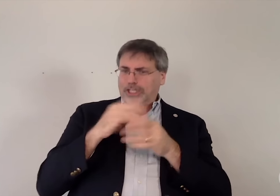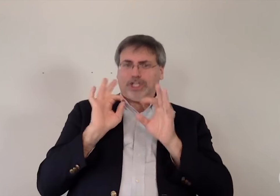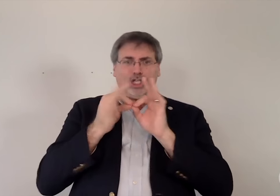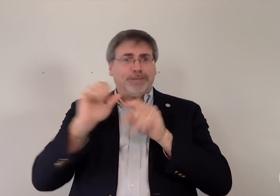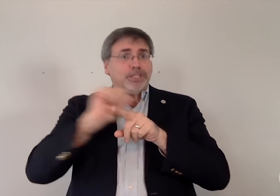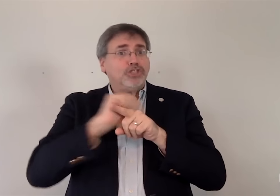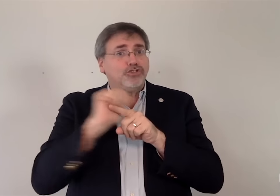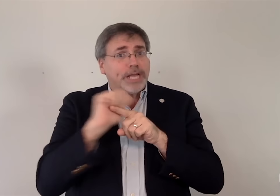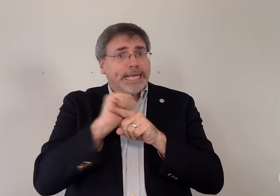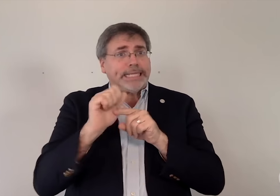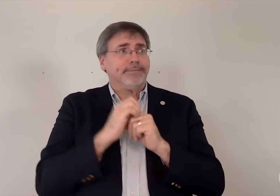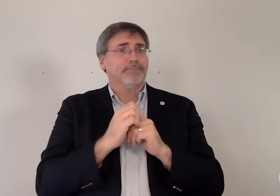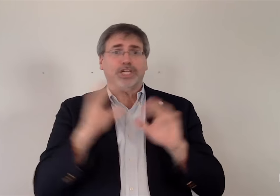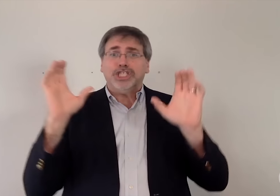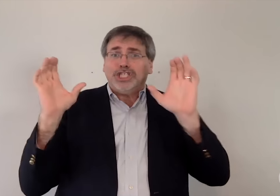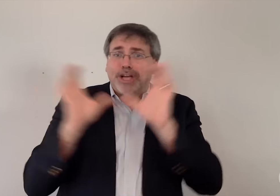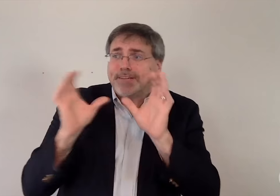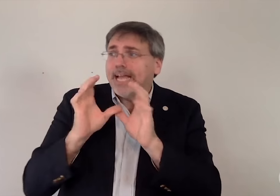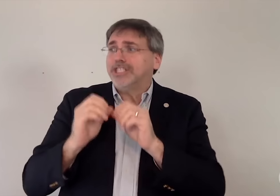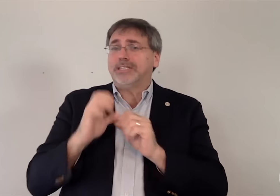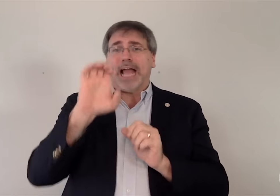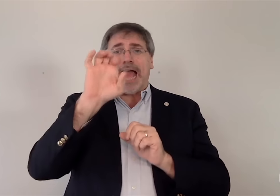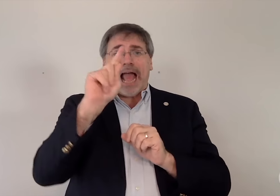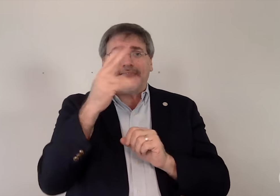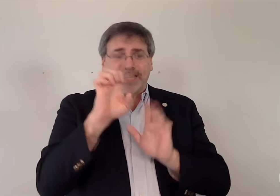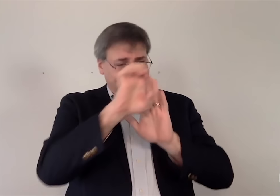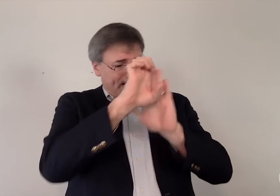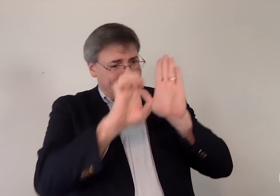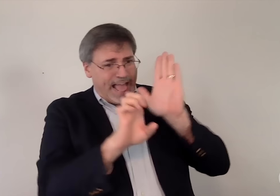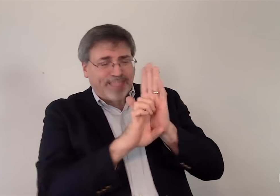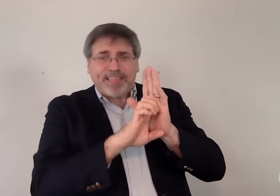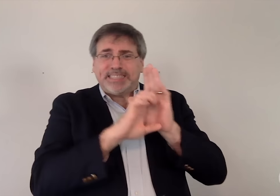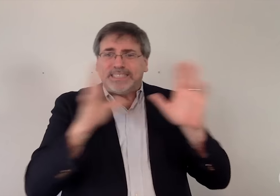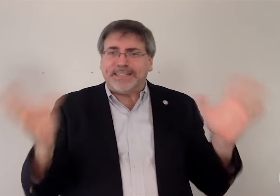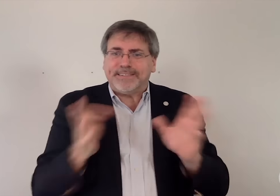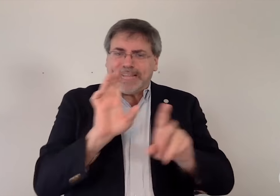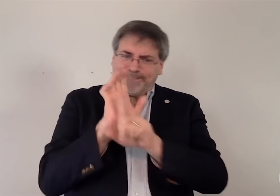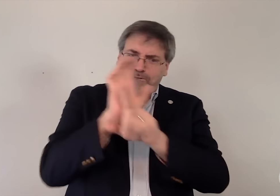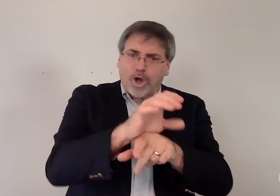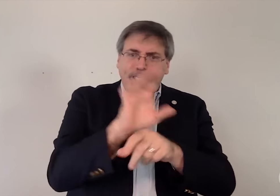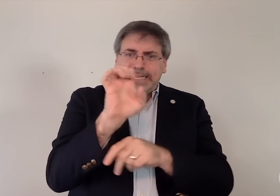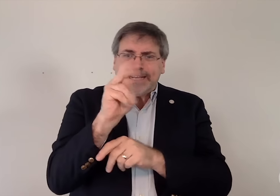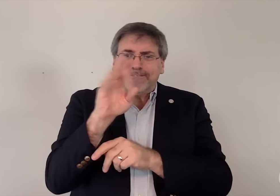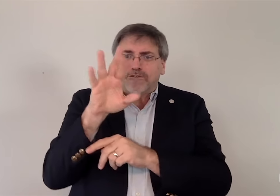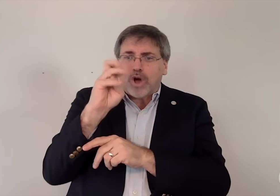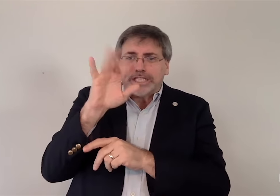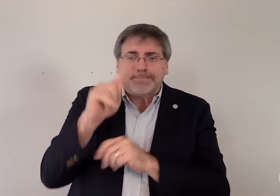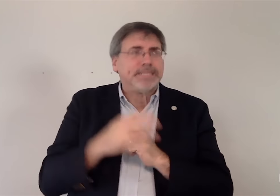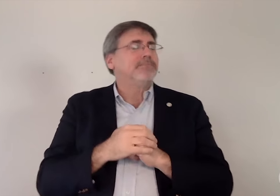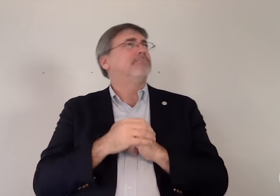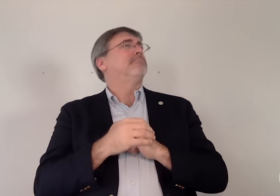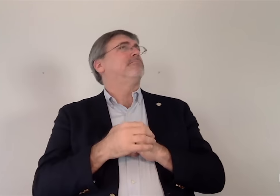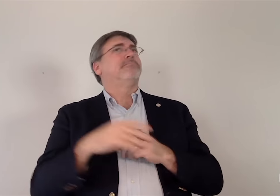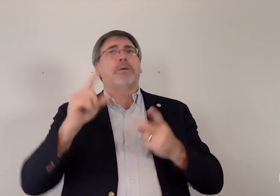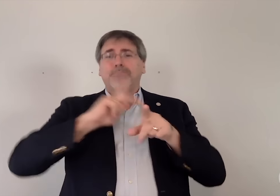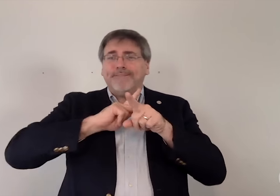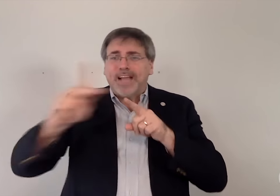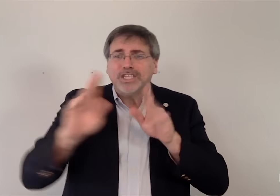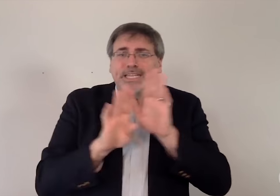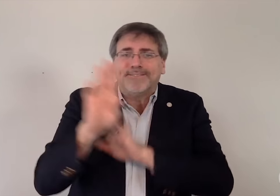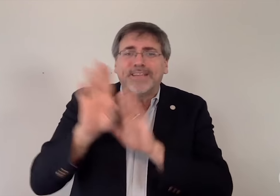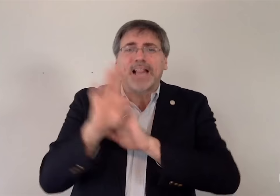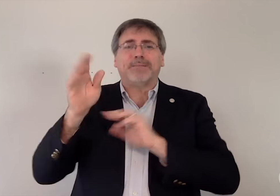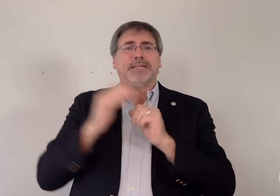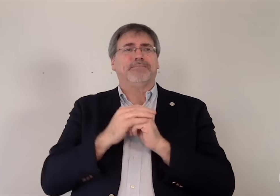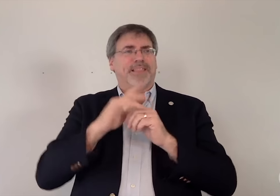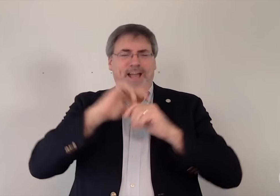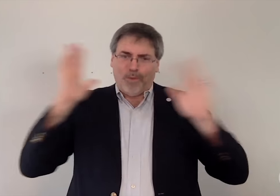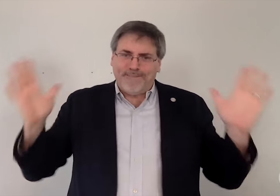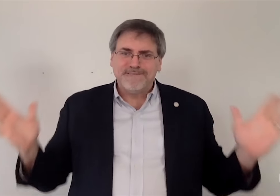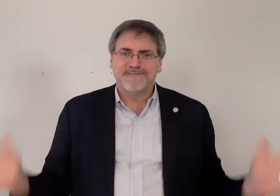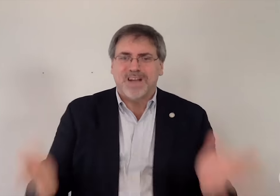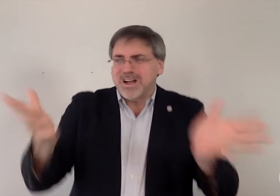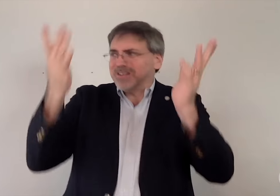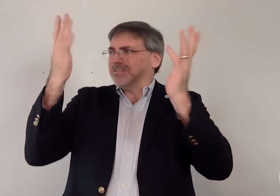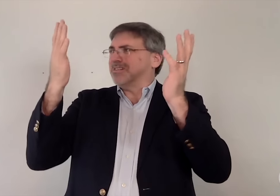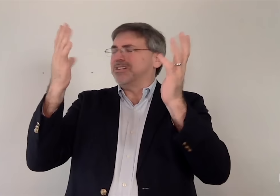interpreter training, certification, ethics enforcement, and professional development that foster